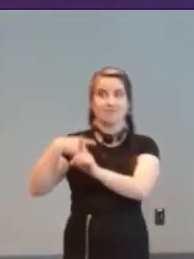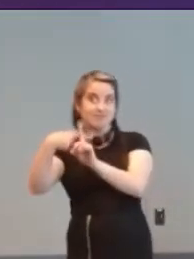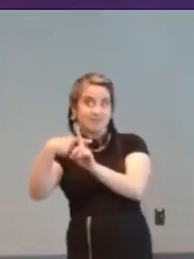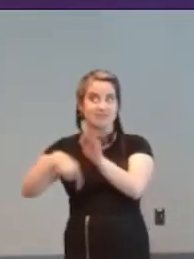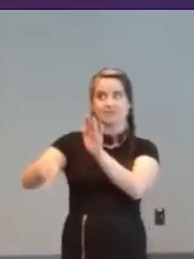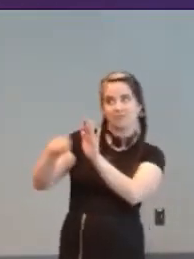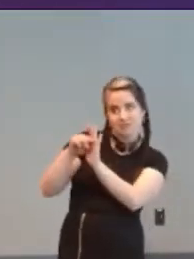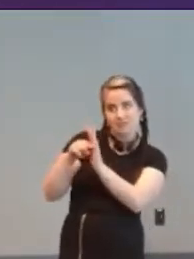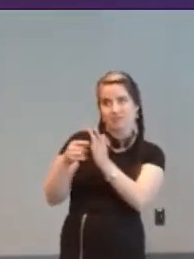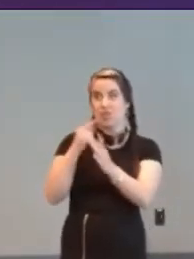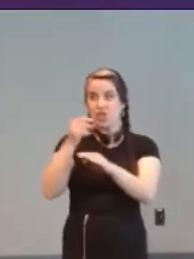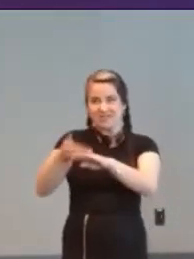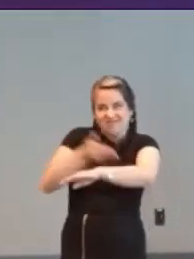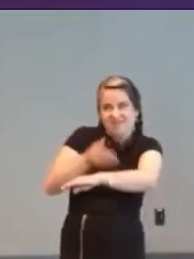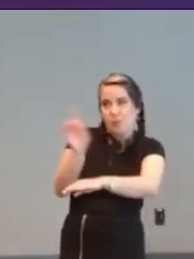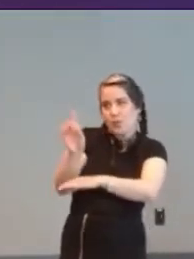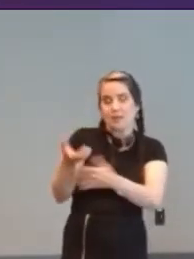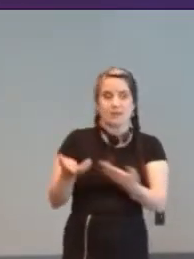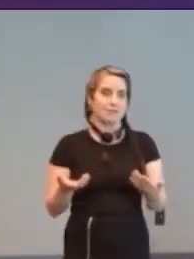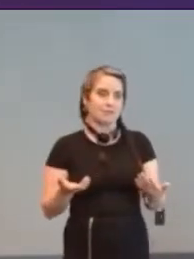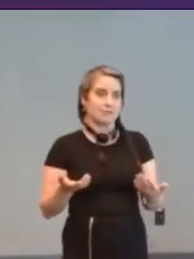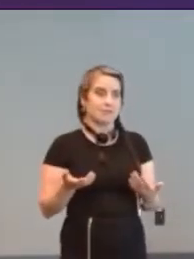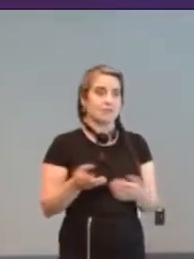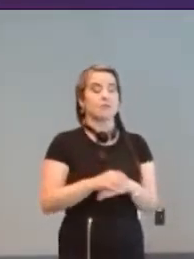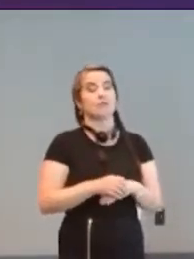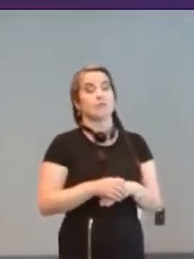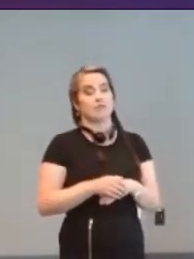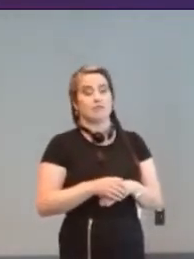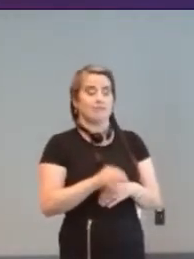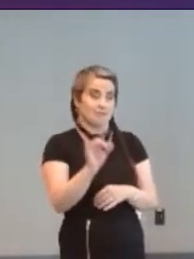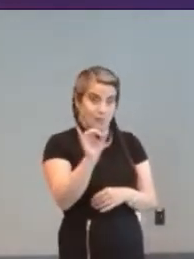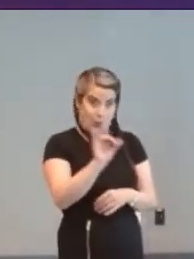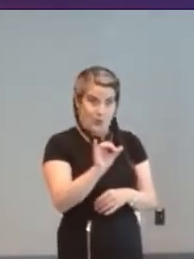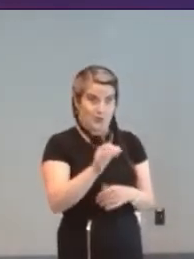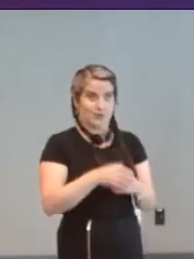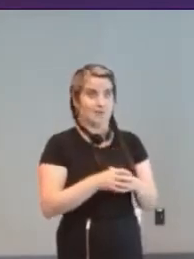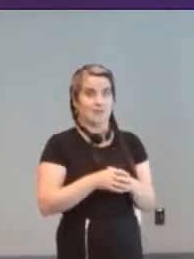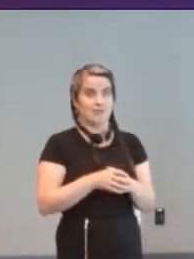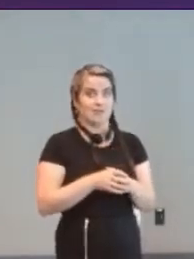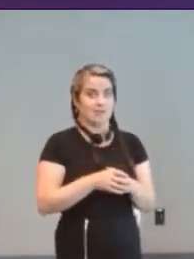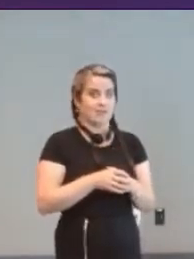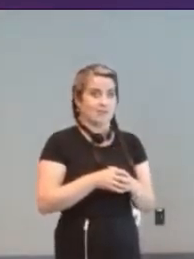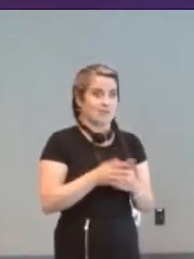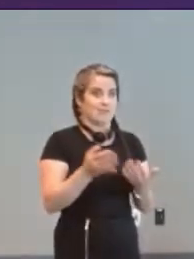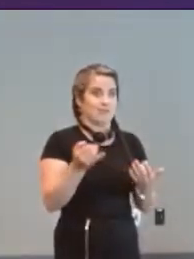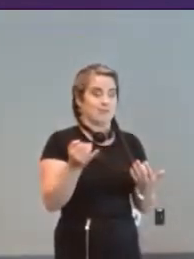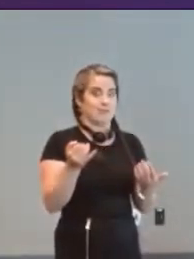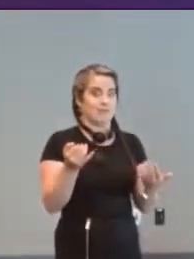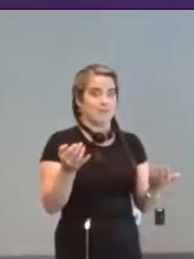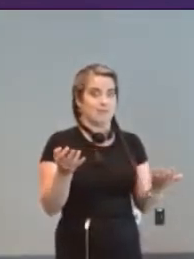this way also if people have lived lived with a you know not being able to play a game um playing